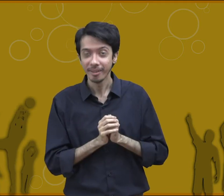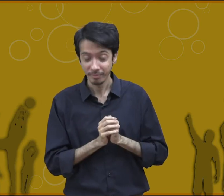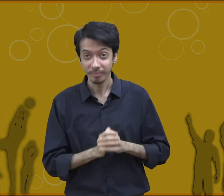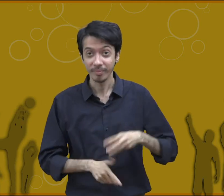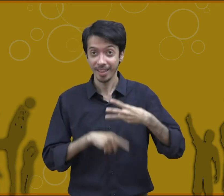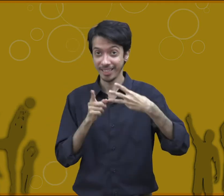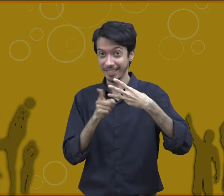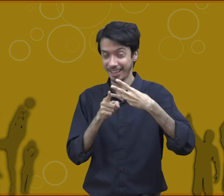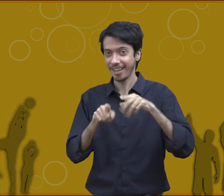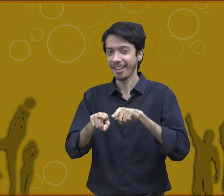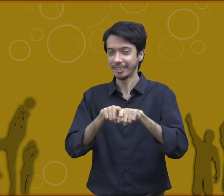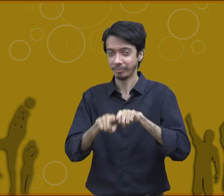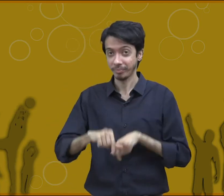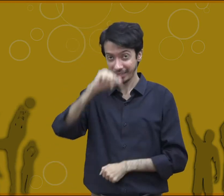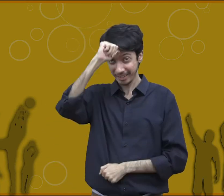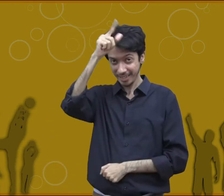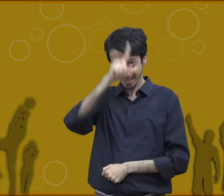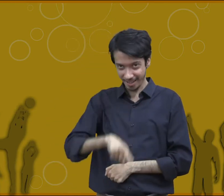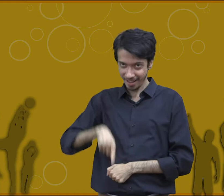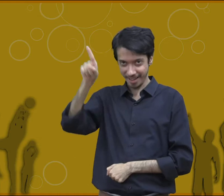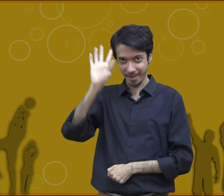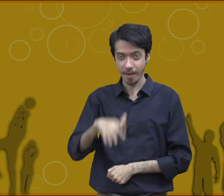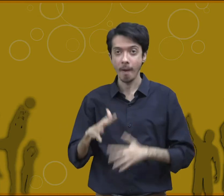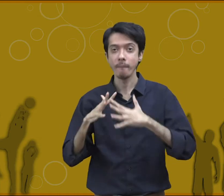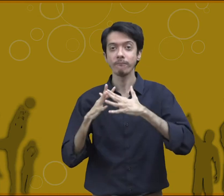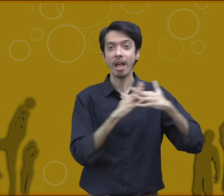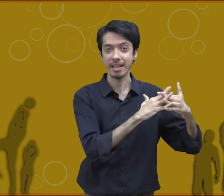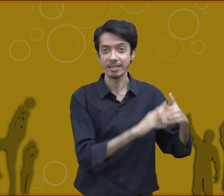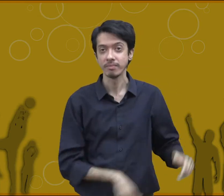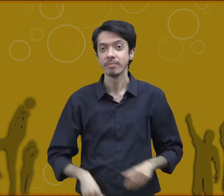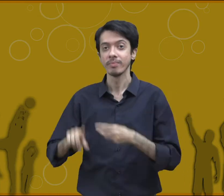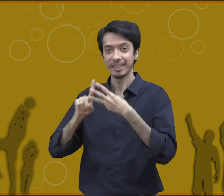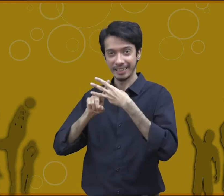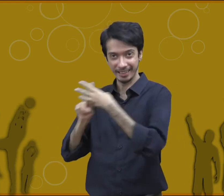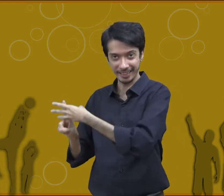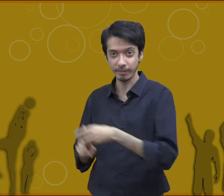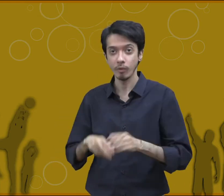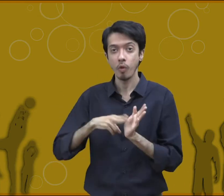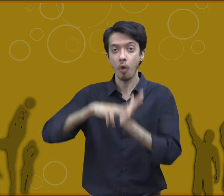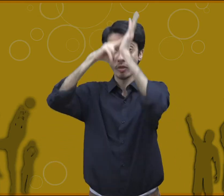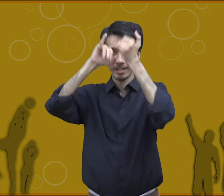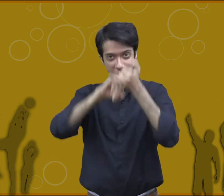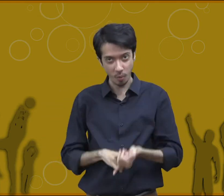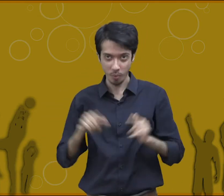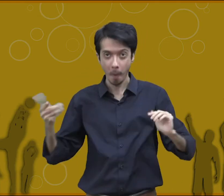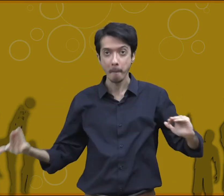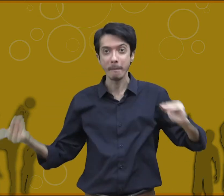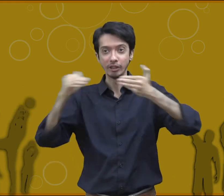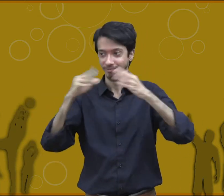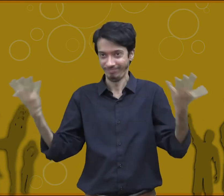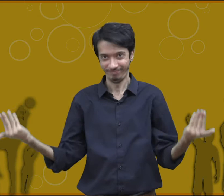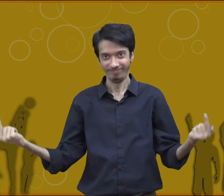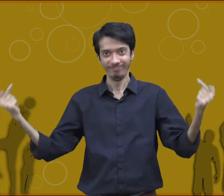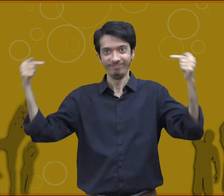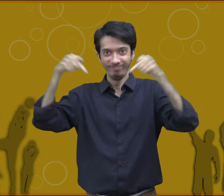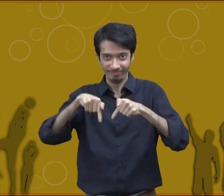Third example, in the zone wise tournament the players from different zones gather at one place.